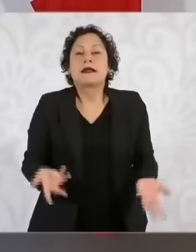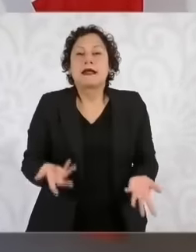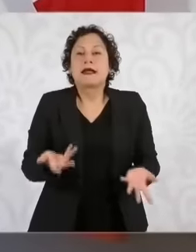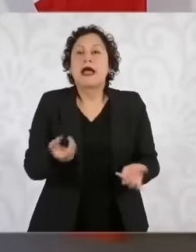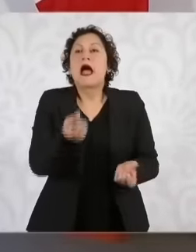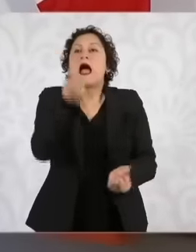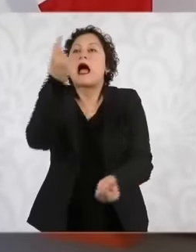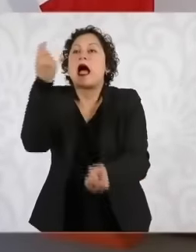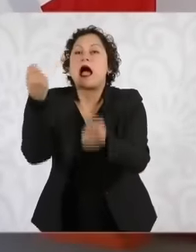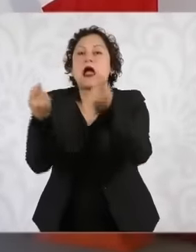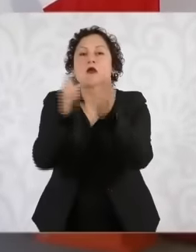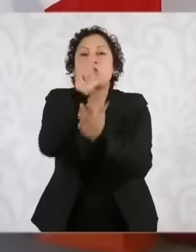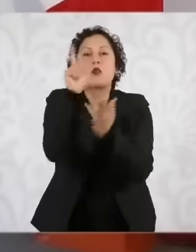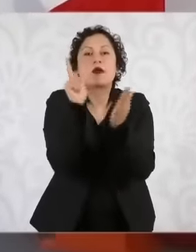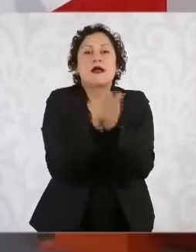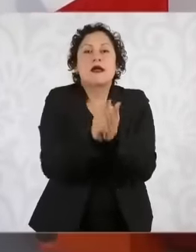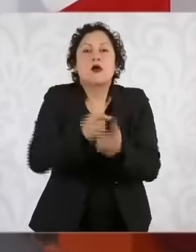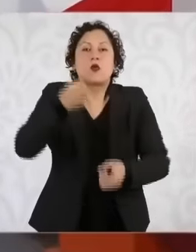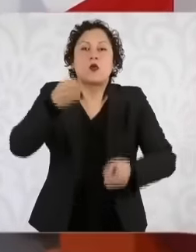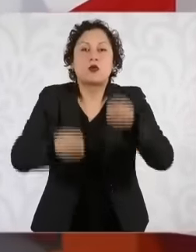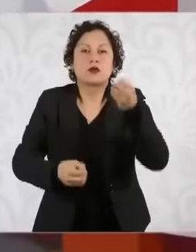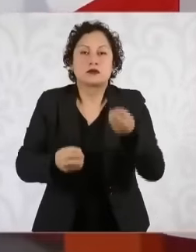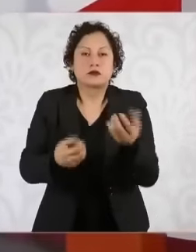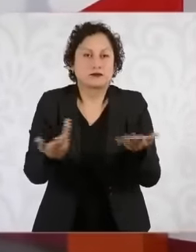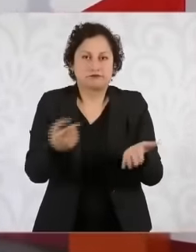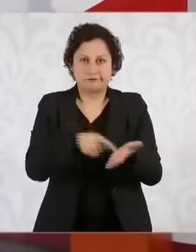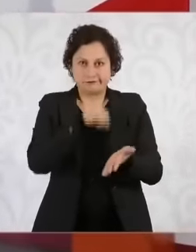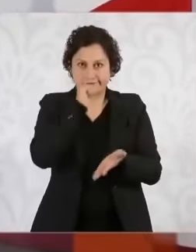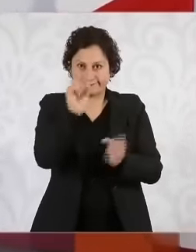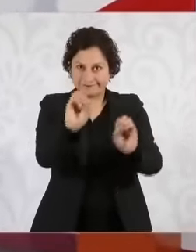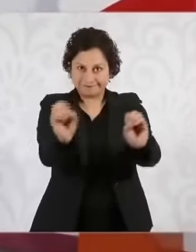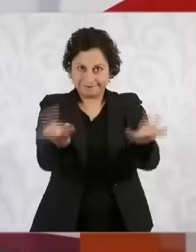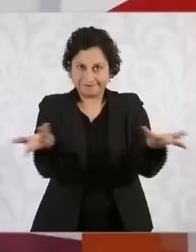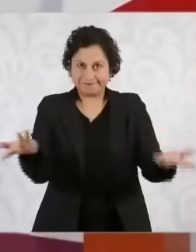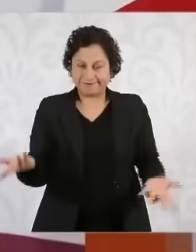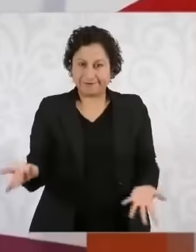say it they say any constitutional reform